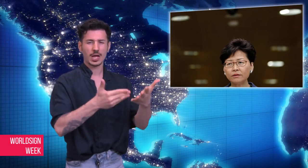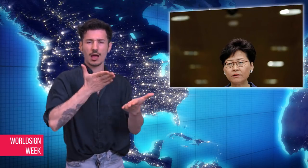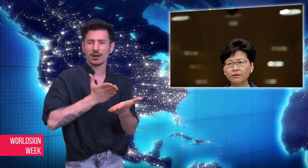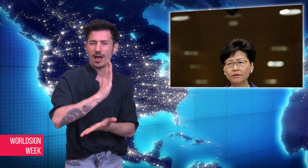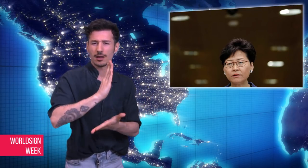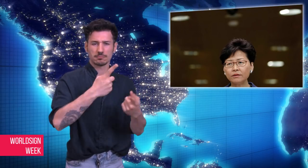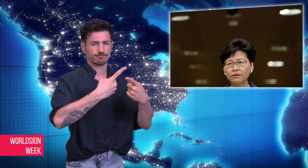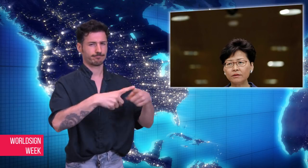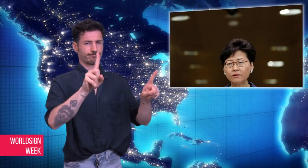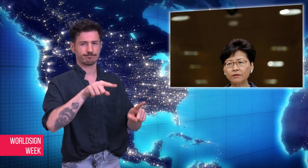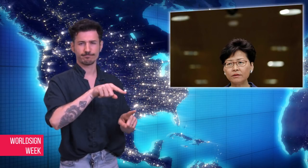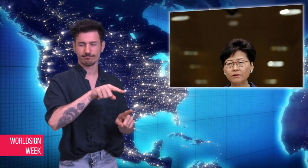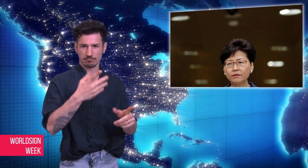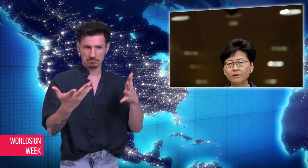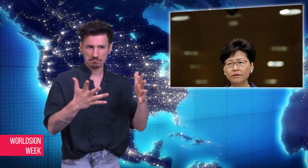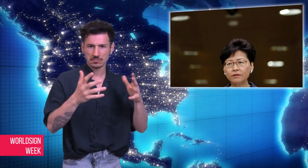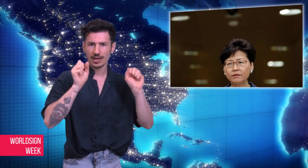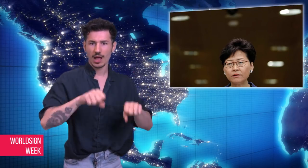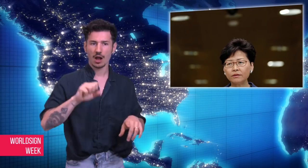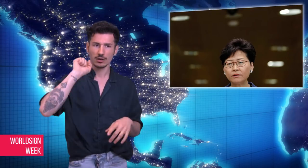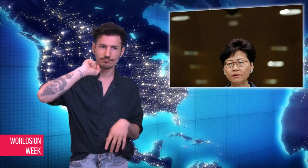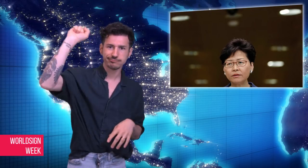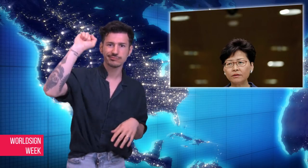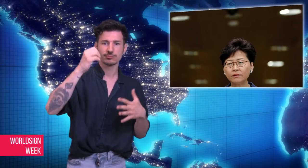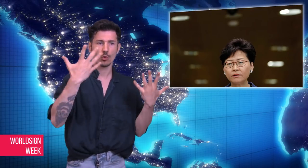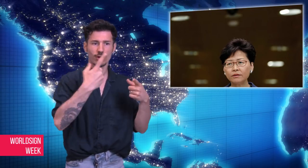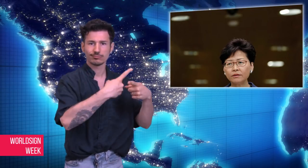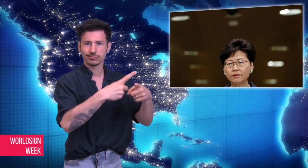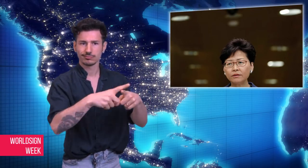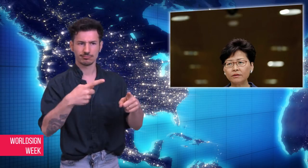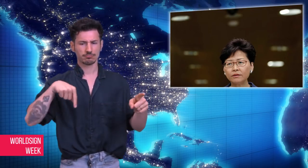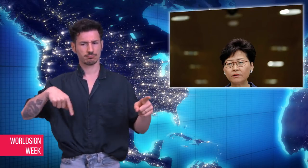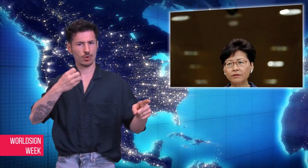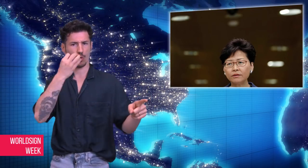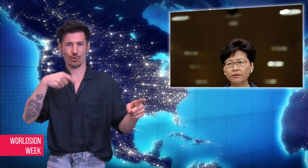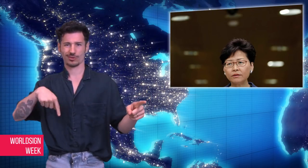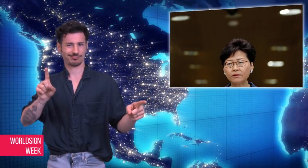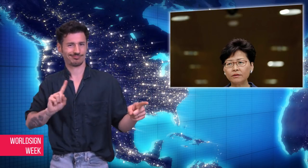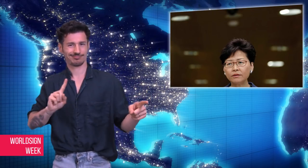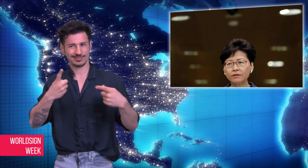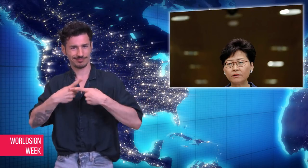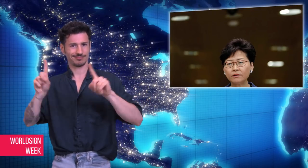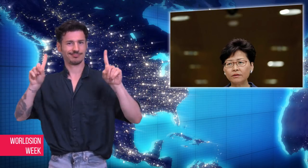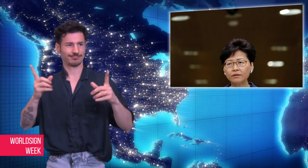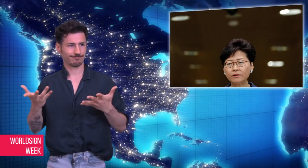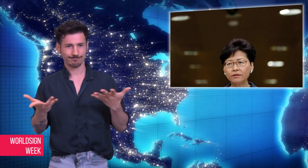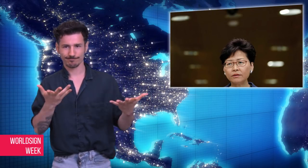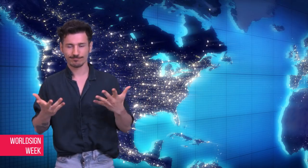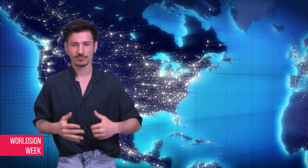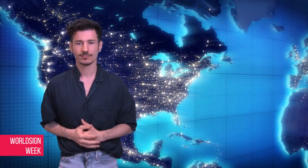Hong Kong and would likely be convicted in unfair legal proceedings.